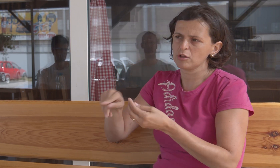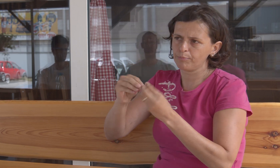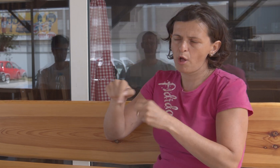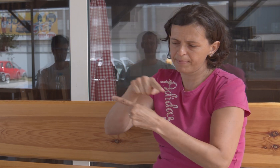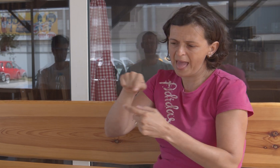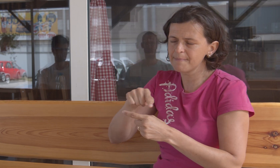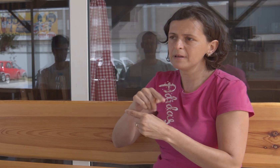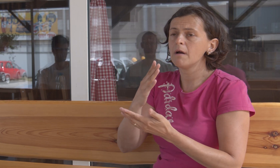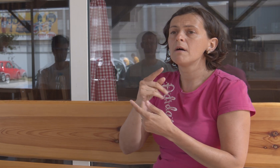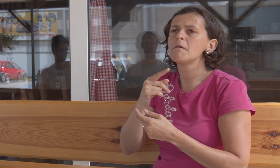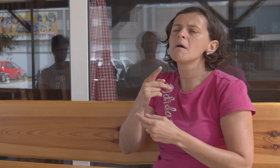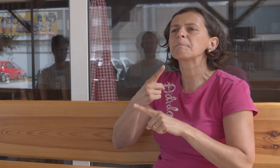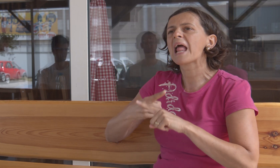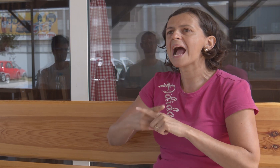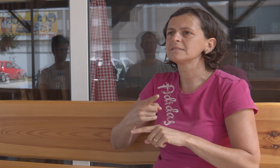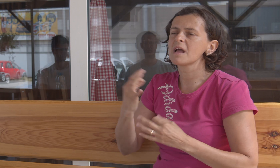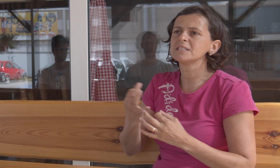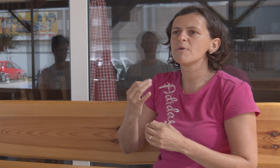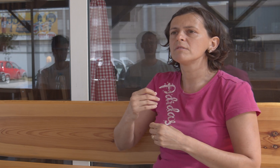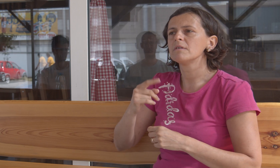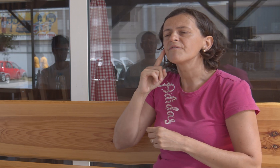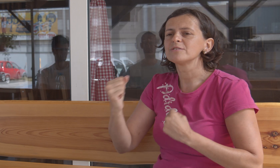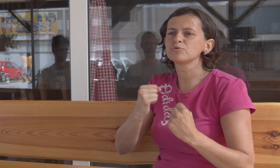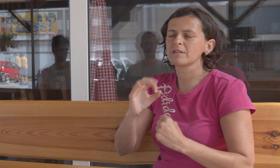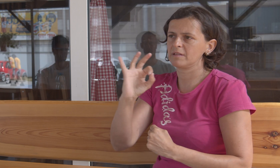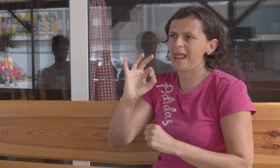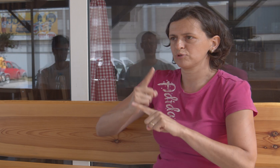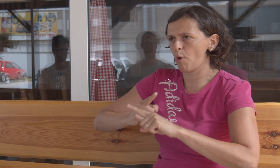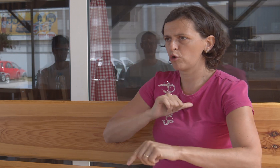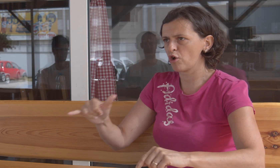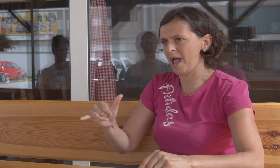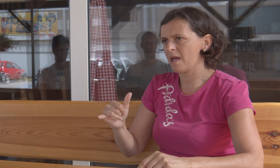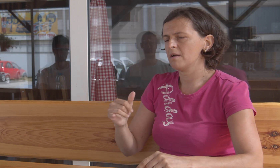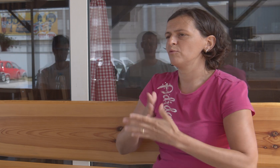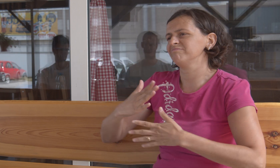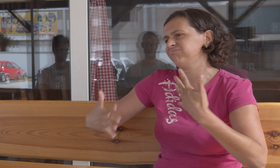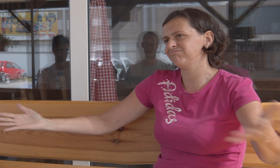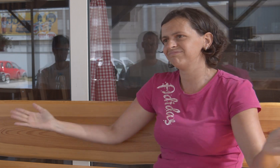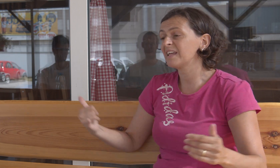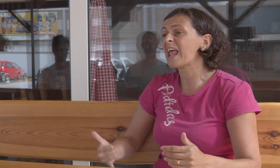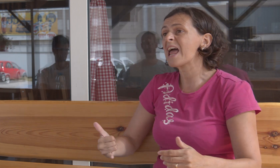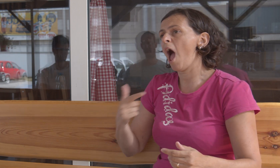It is better to have at least half a year of experience. It went well later.